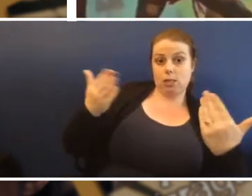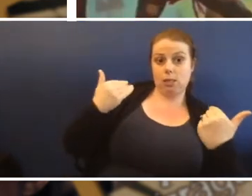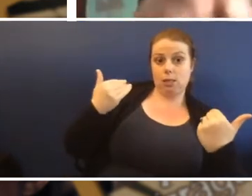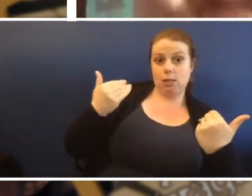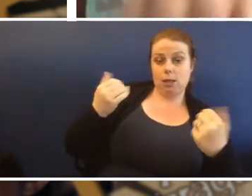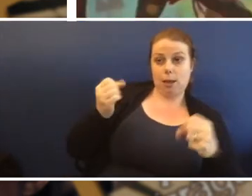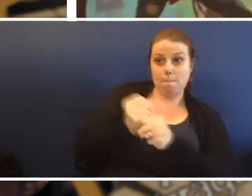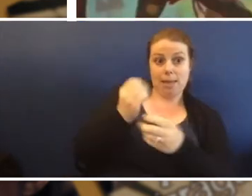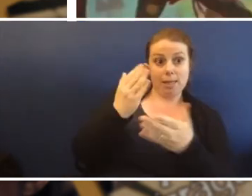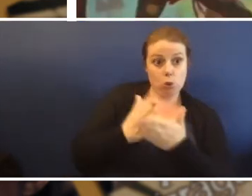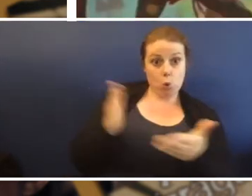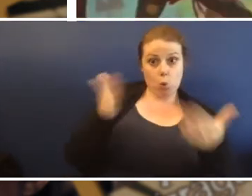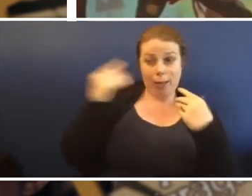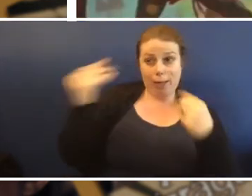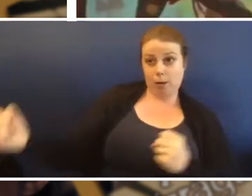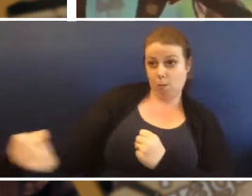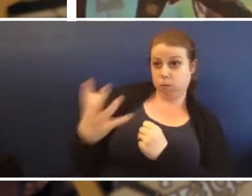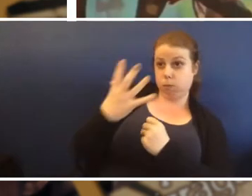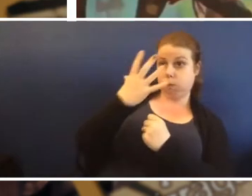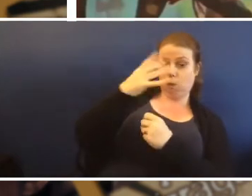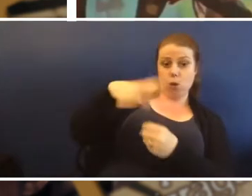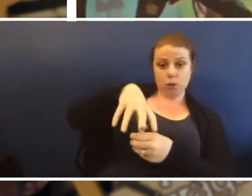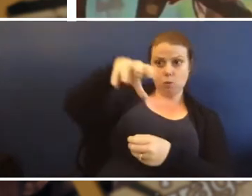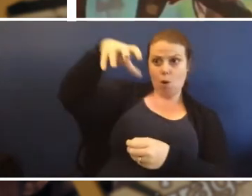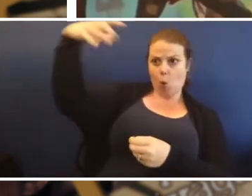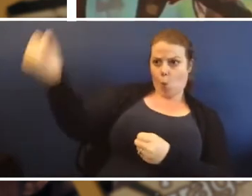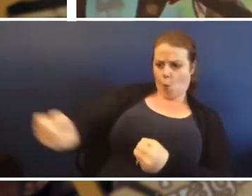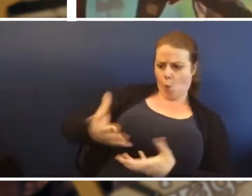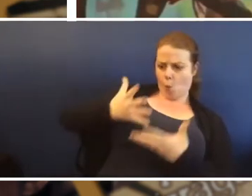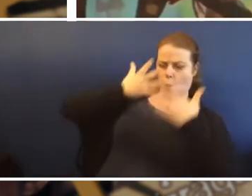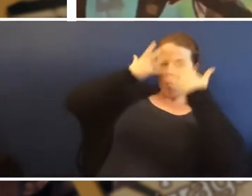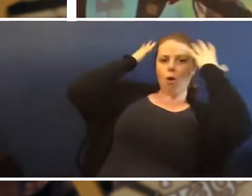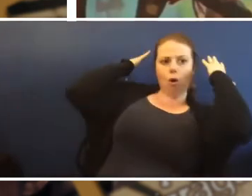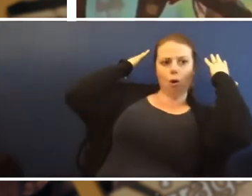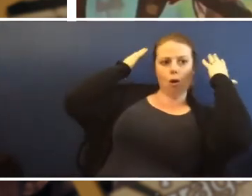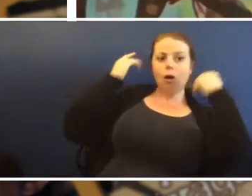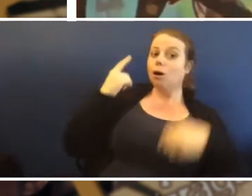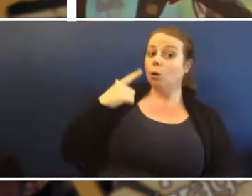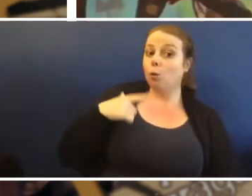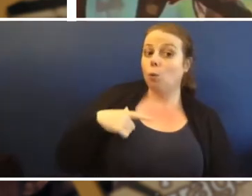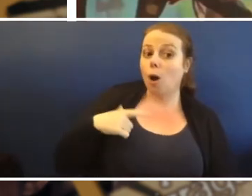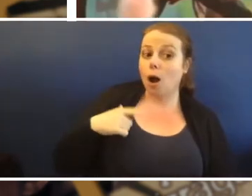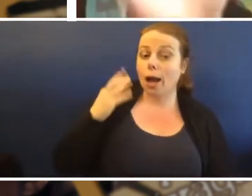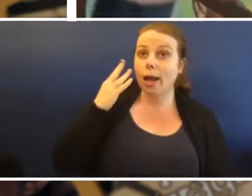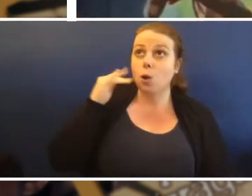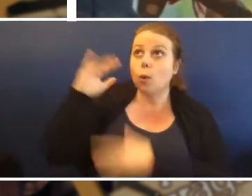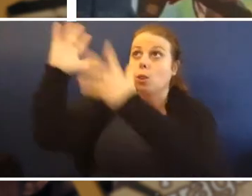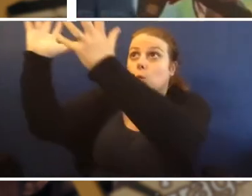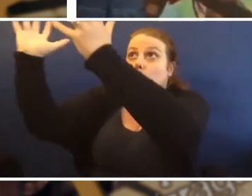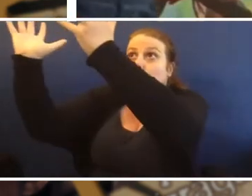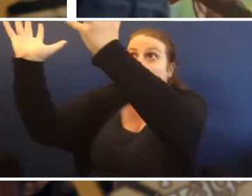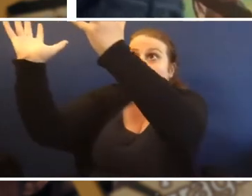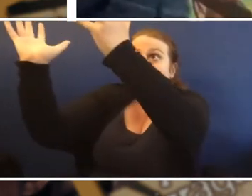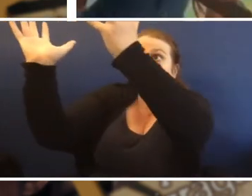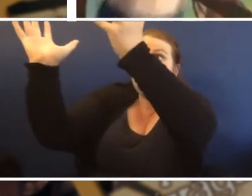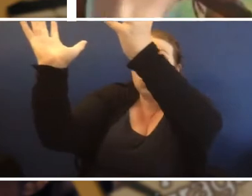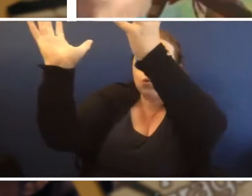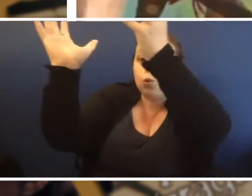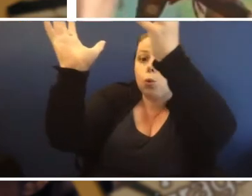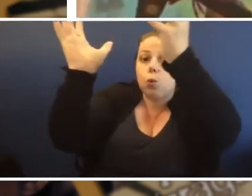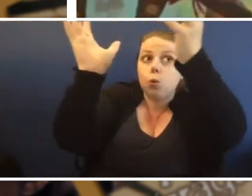got to stand right where the wind is blowing the smoke onto you because once they come past you